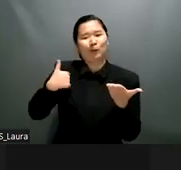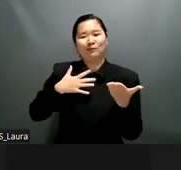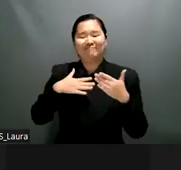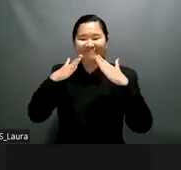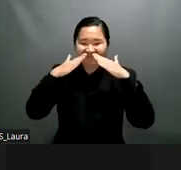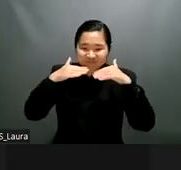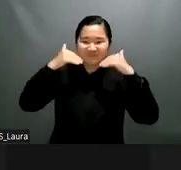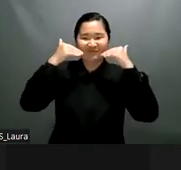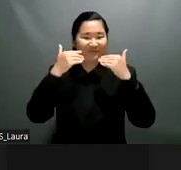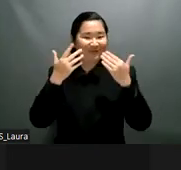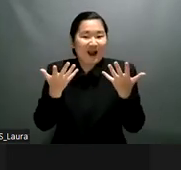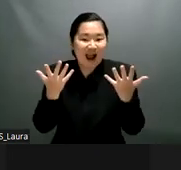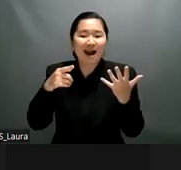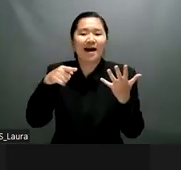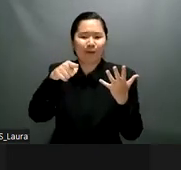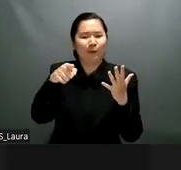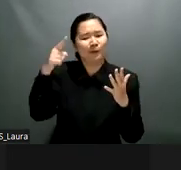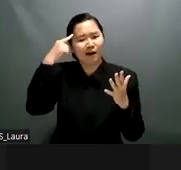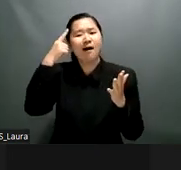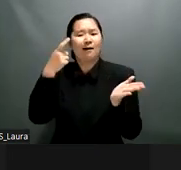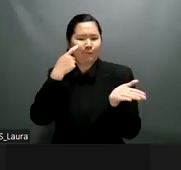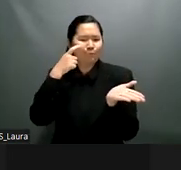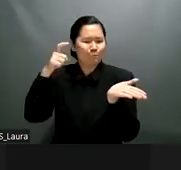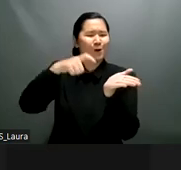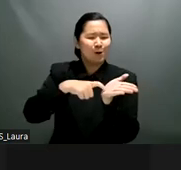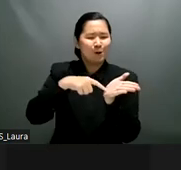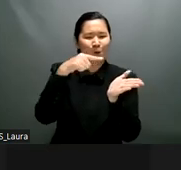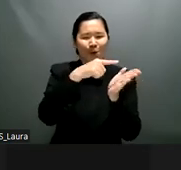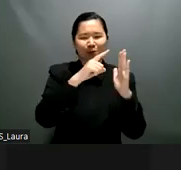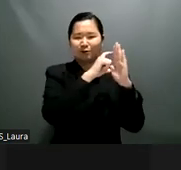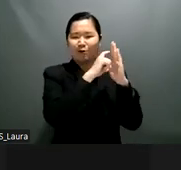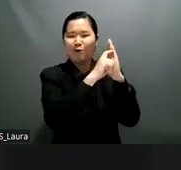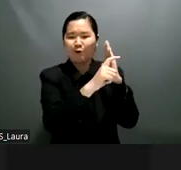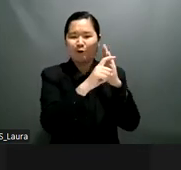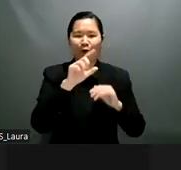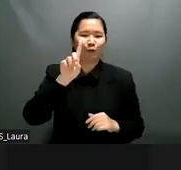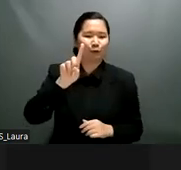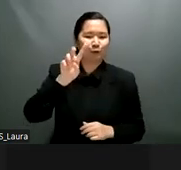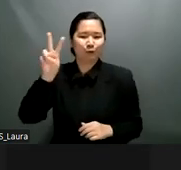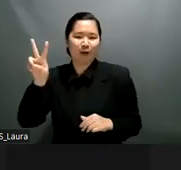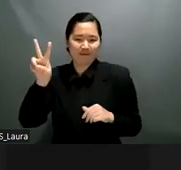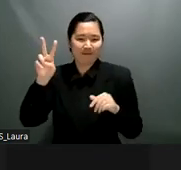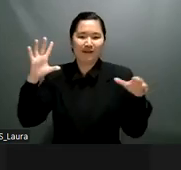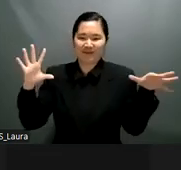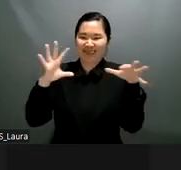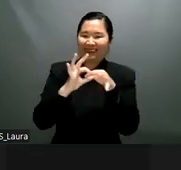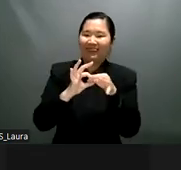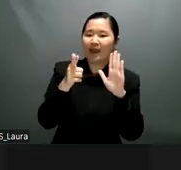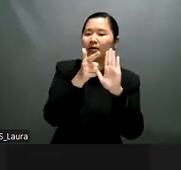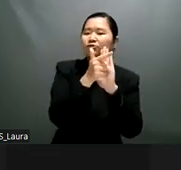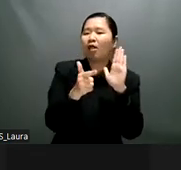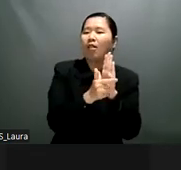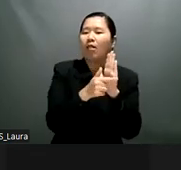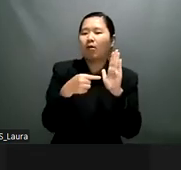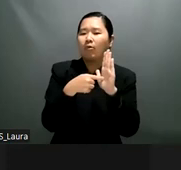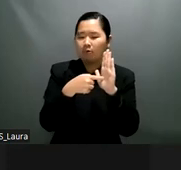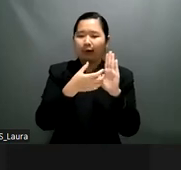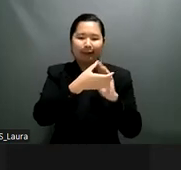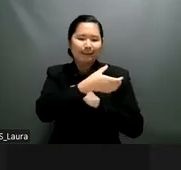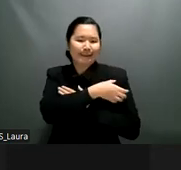on legal capacity really reflect or really show that how consent matter also i really appreciate